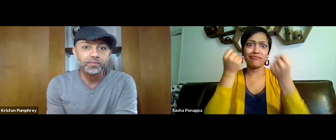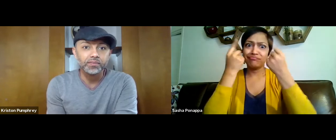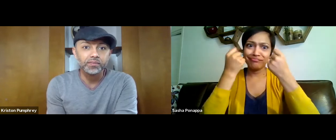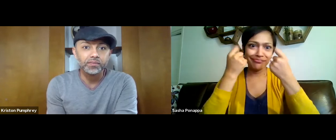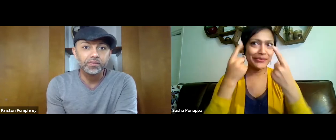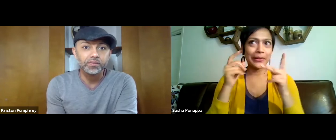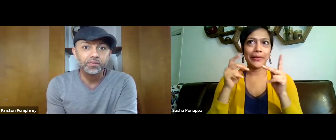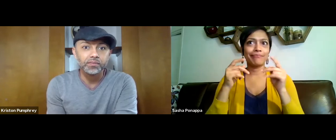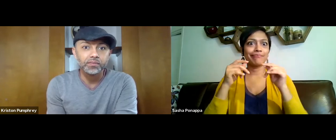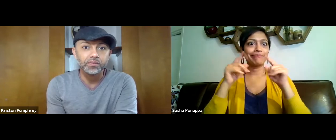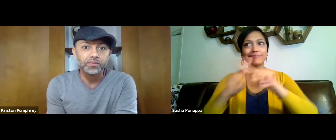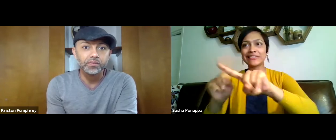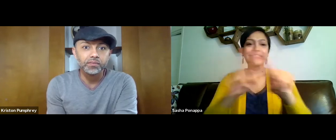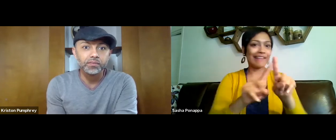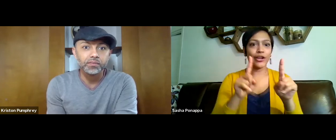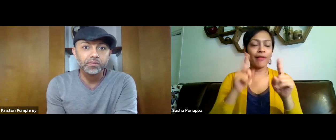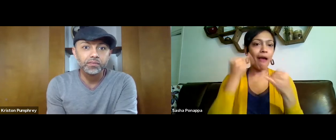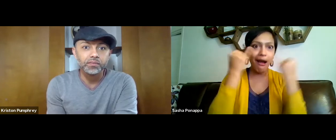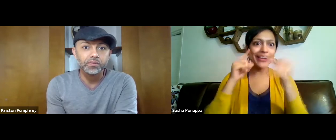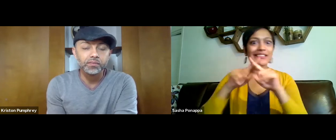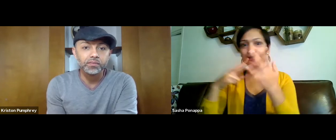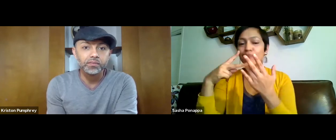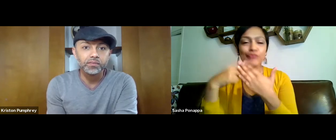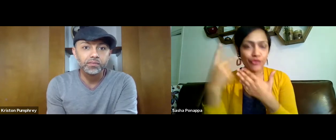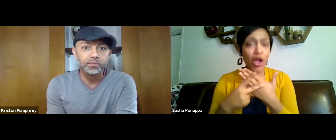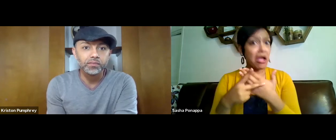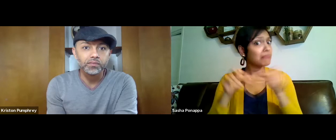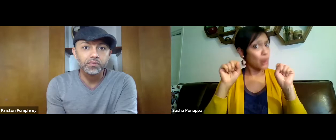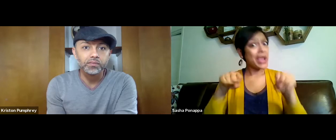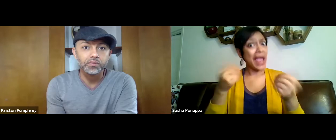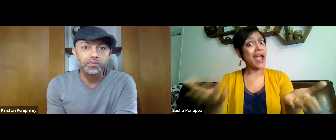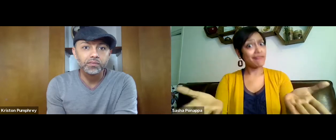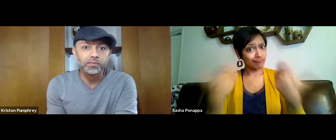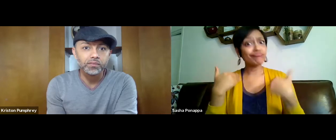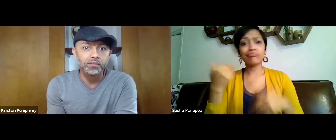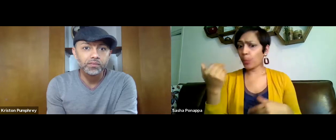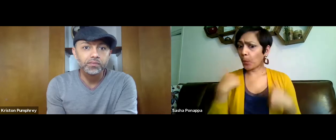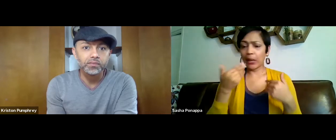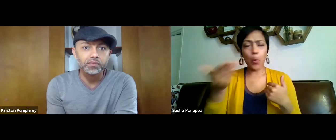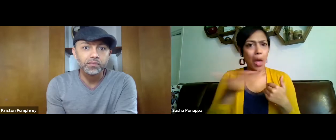We receive a lot of proposals. And there are so many different ideas and organizations,